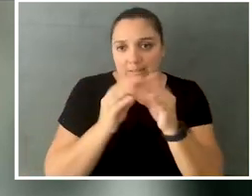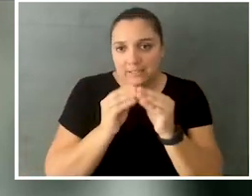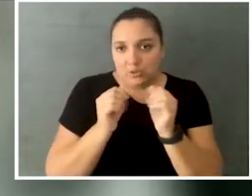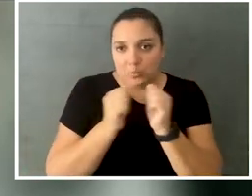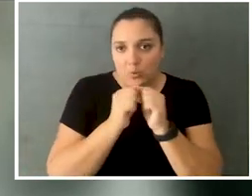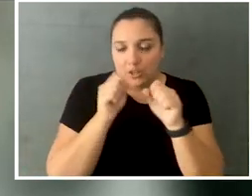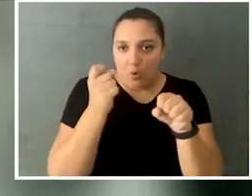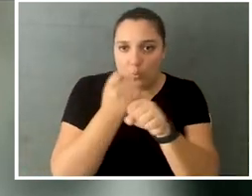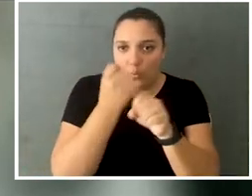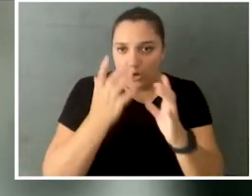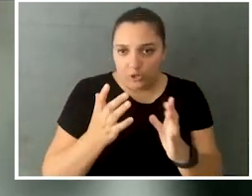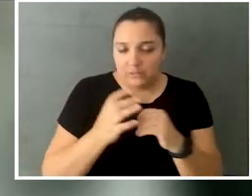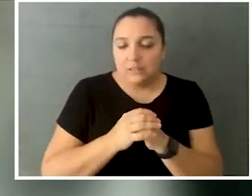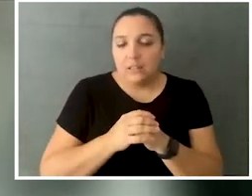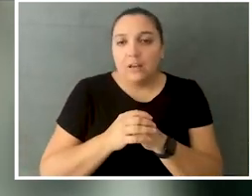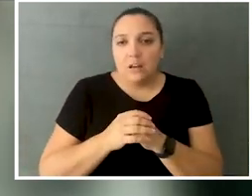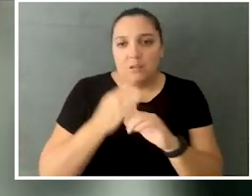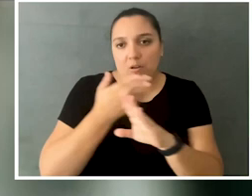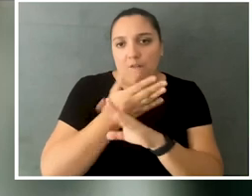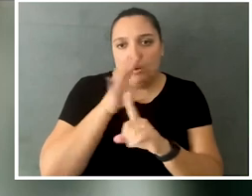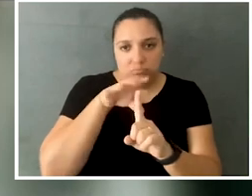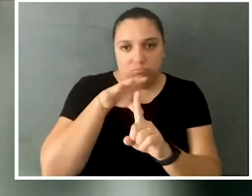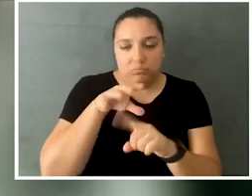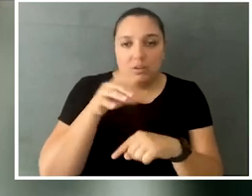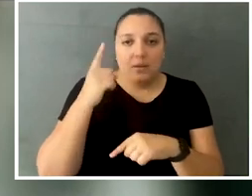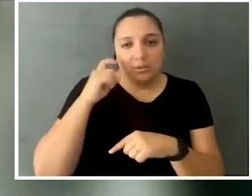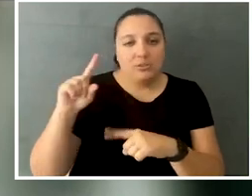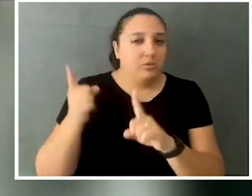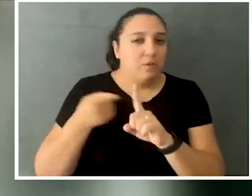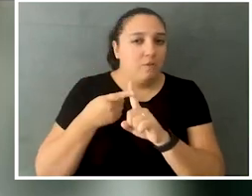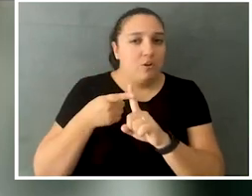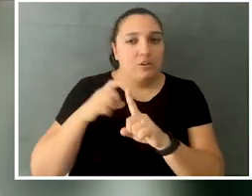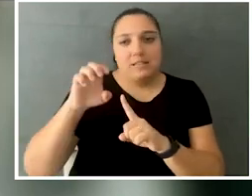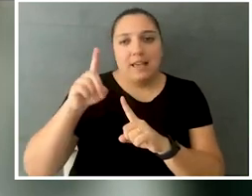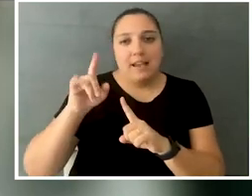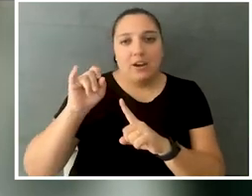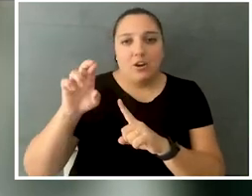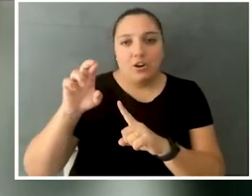before the video interviews start, just because Emily Ladau was the first editor in chief of Rooted in Rights.